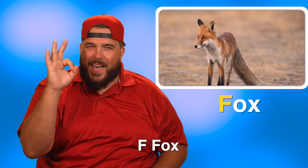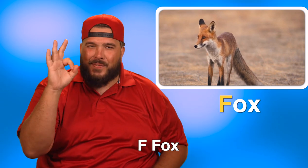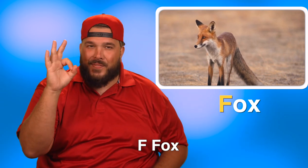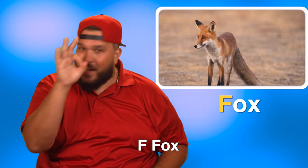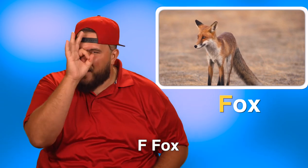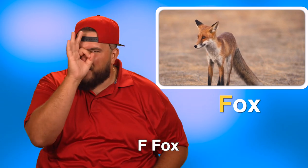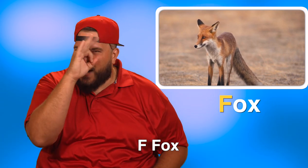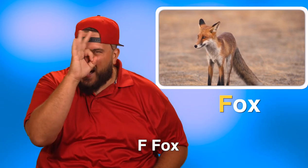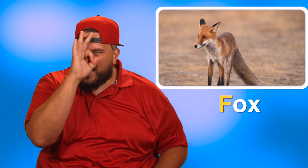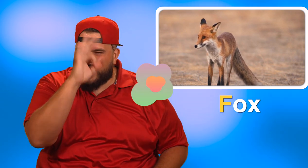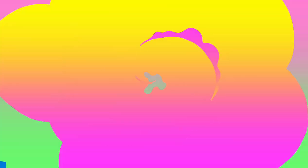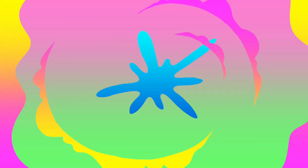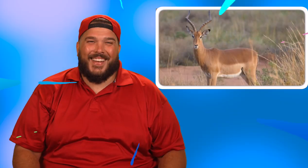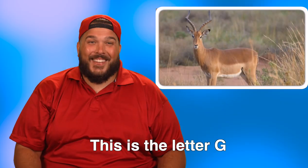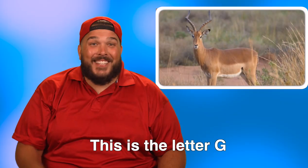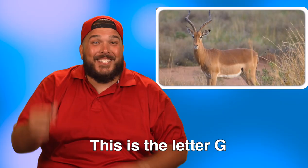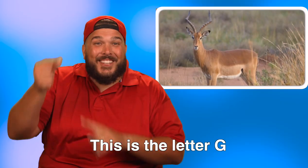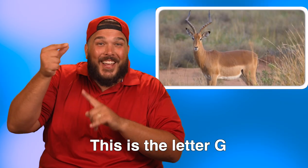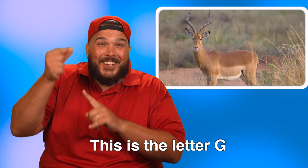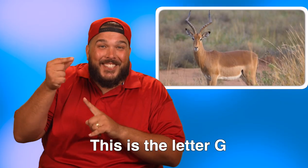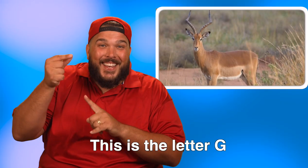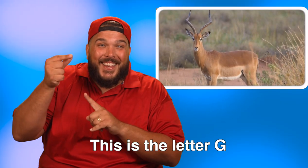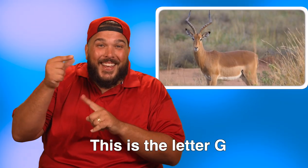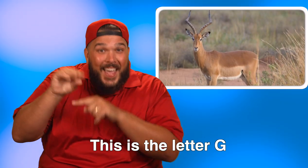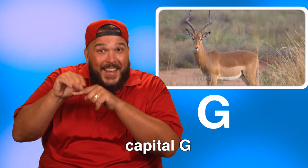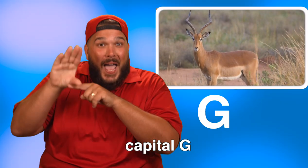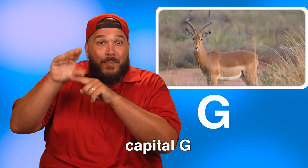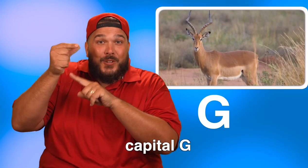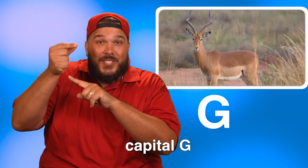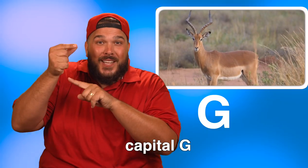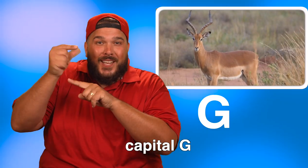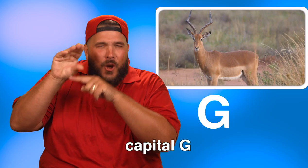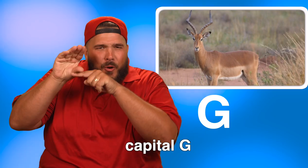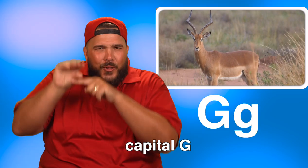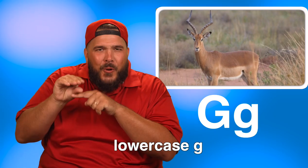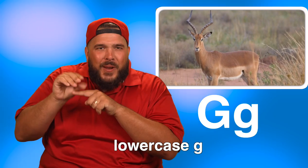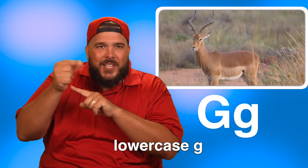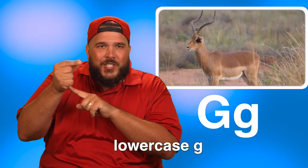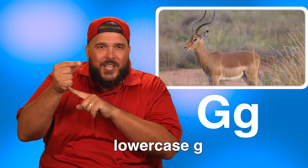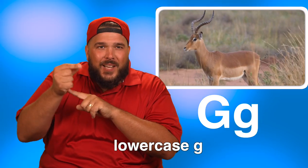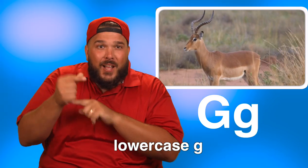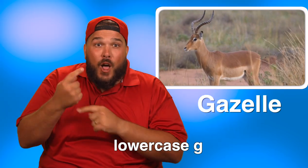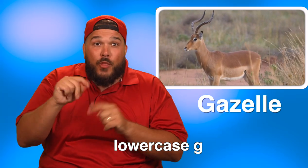F, fox. This is the letter G. Capital G, lowercase g.